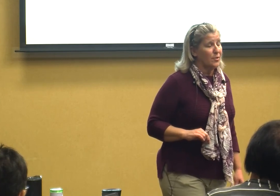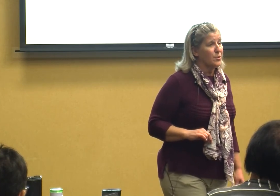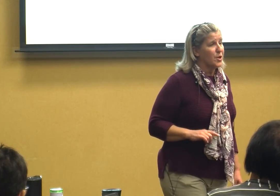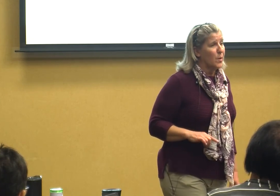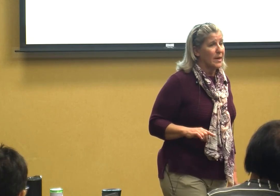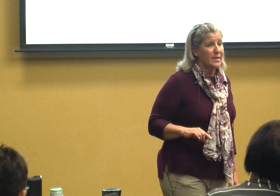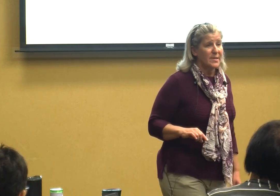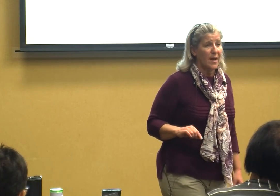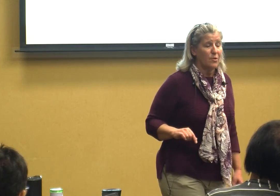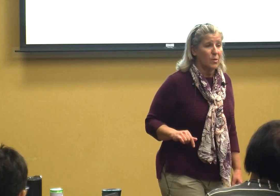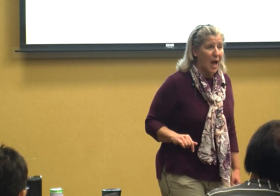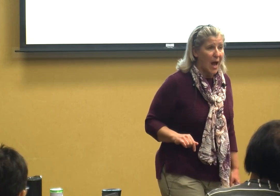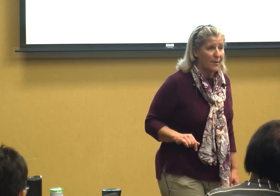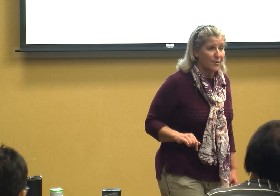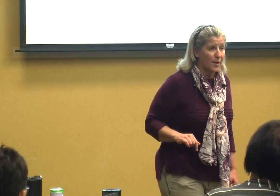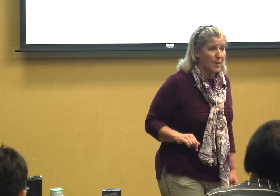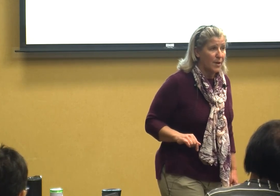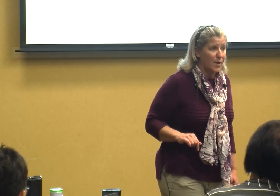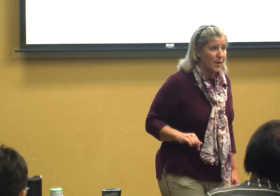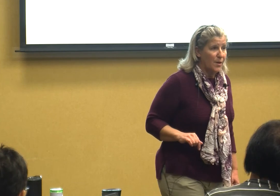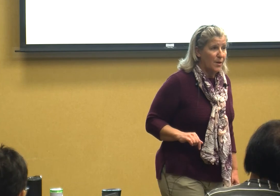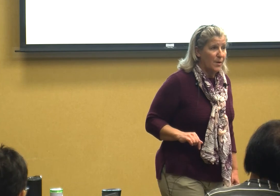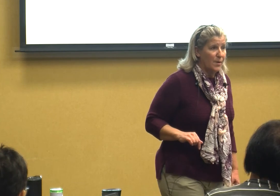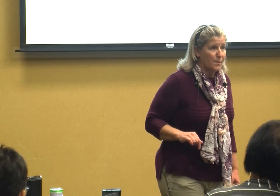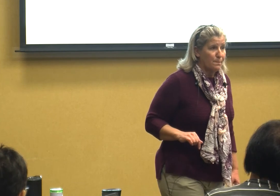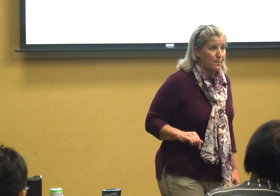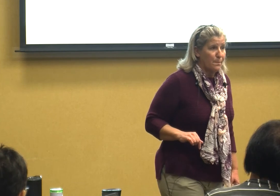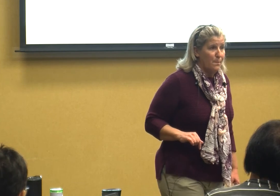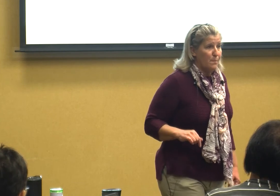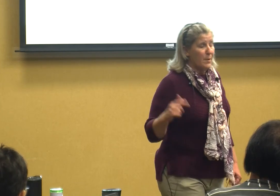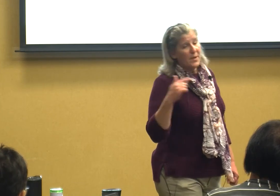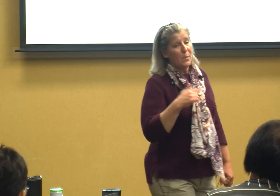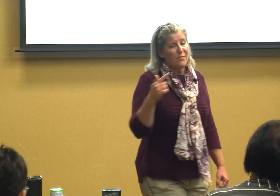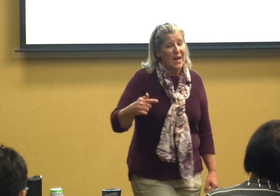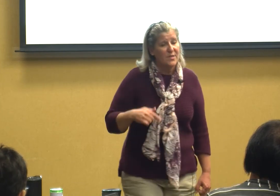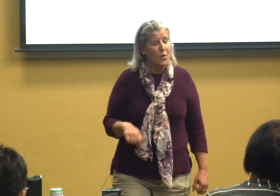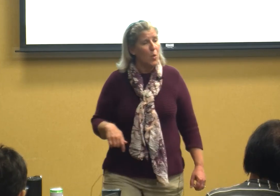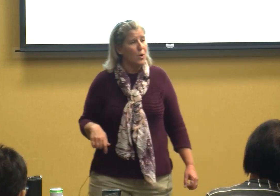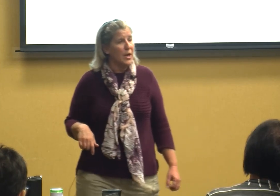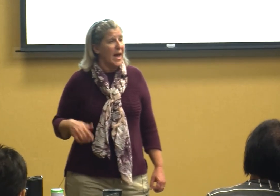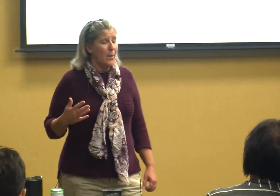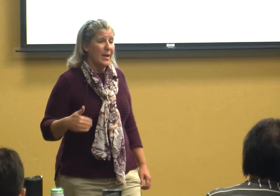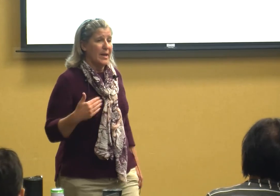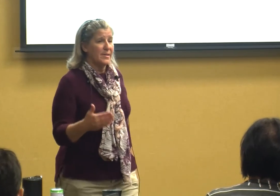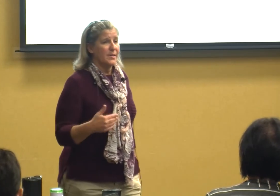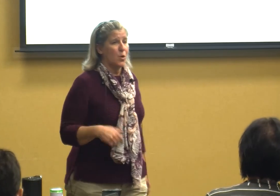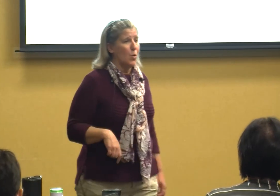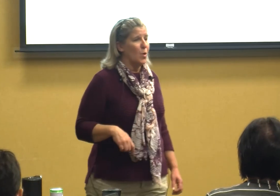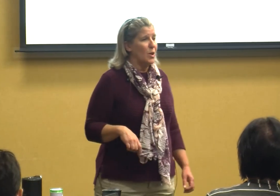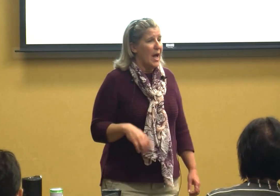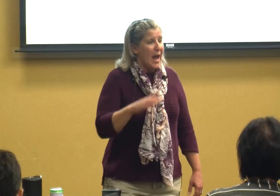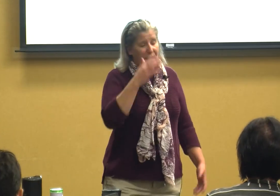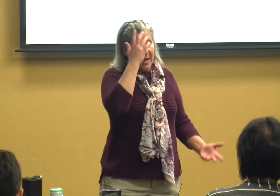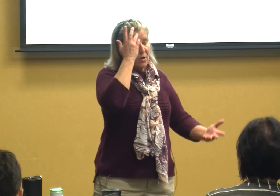they're doing it to save their lives but then we fast-forward and we get to school and here